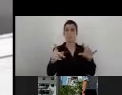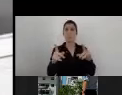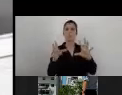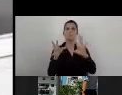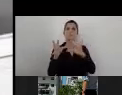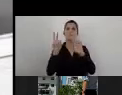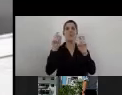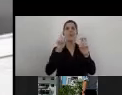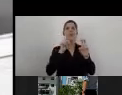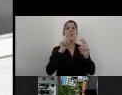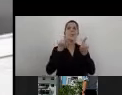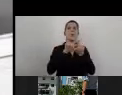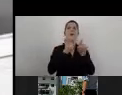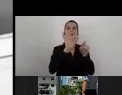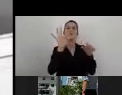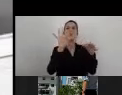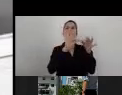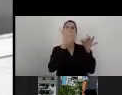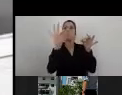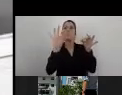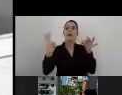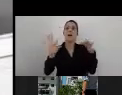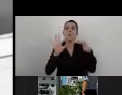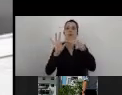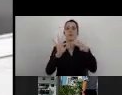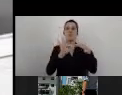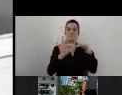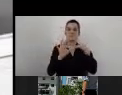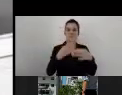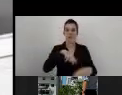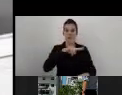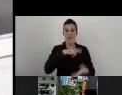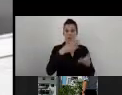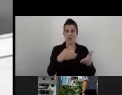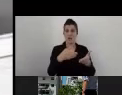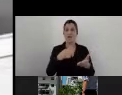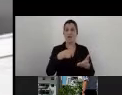So for this figure, for this person from the organization,